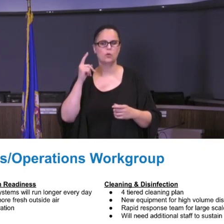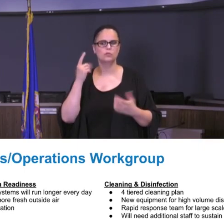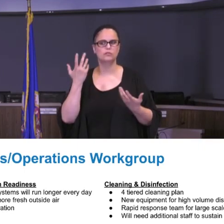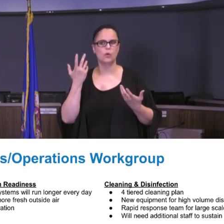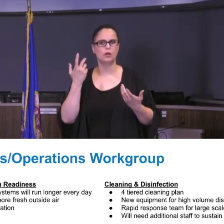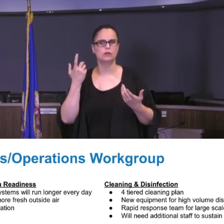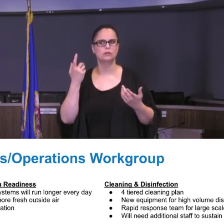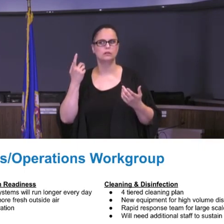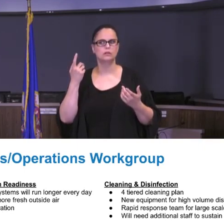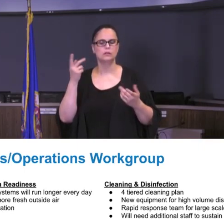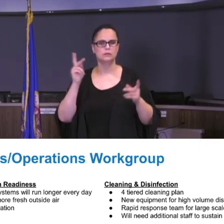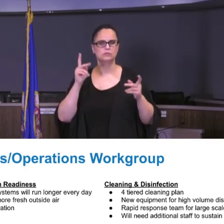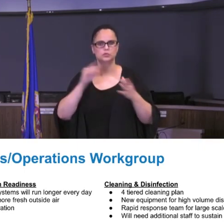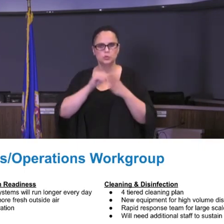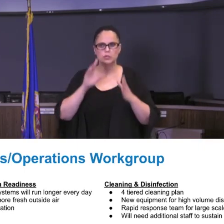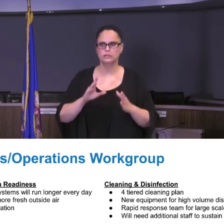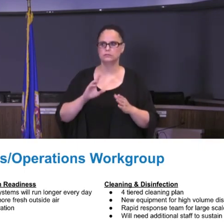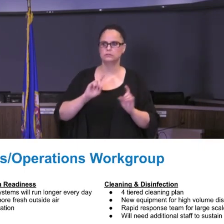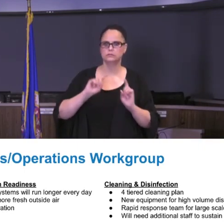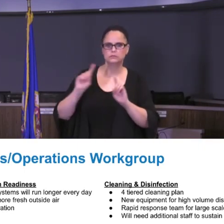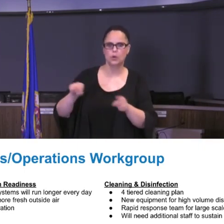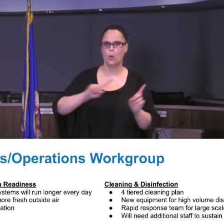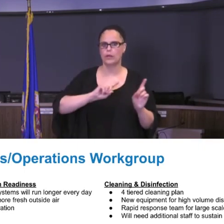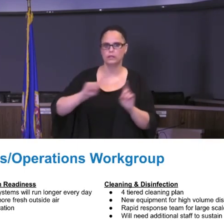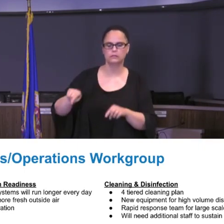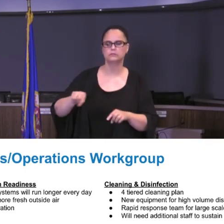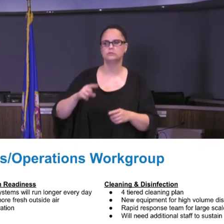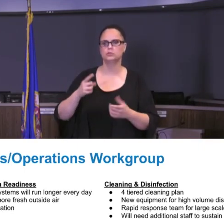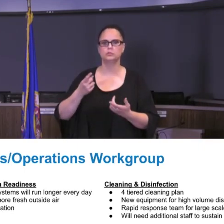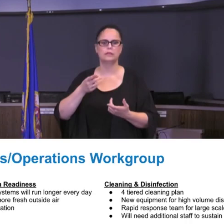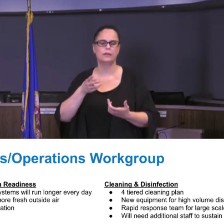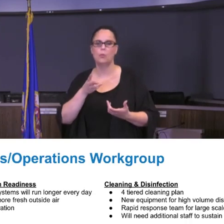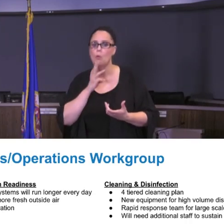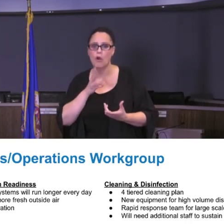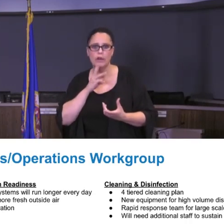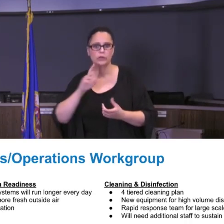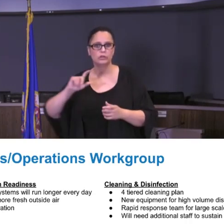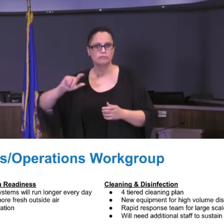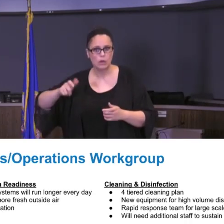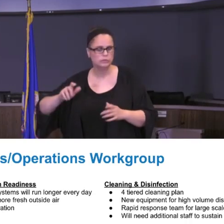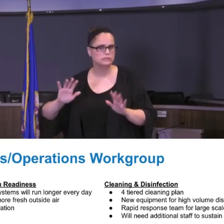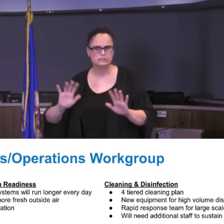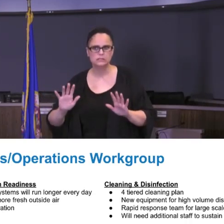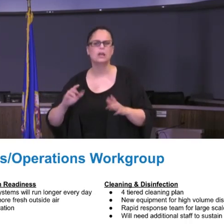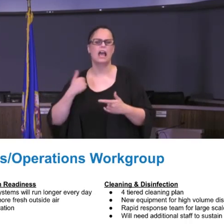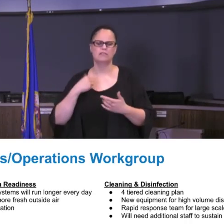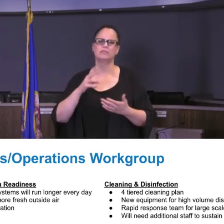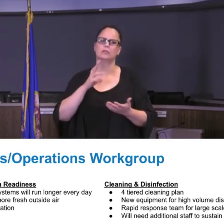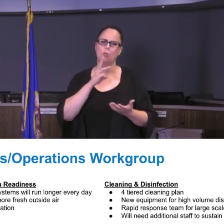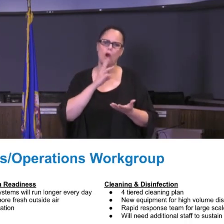students are going back and forth and also providing students water bottle so we don't have to have lines of any